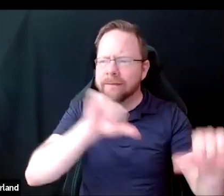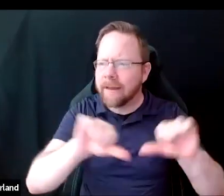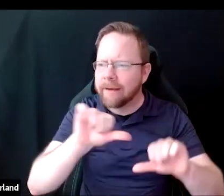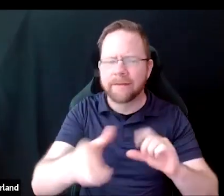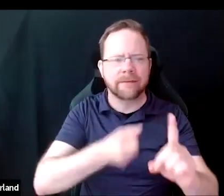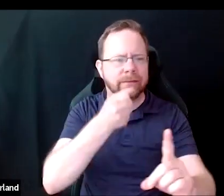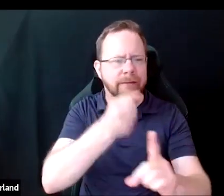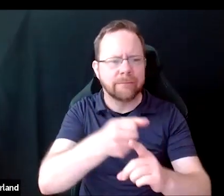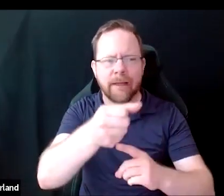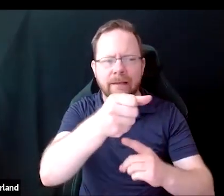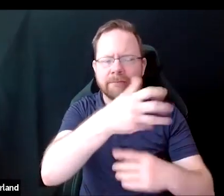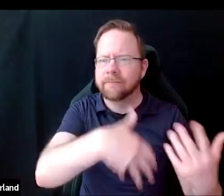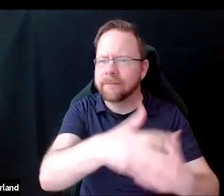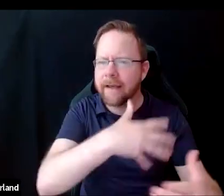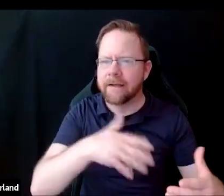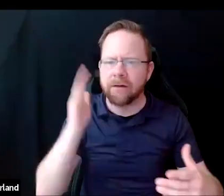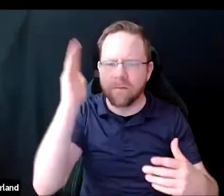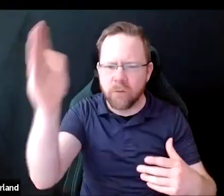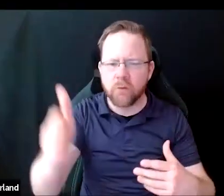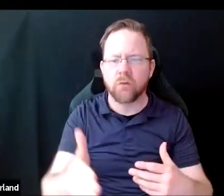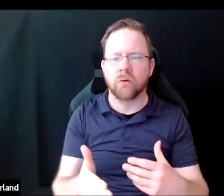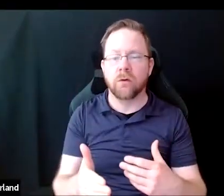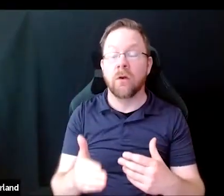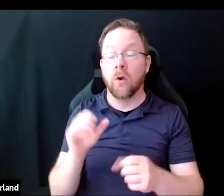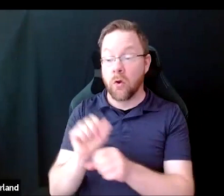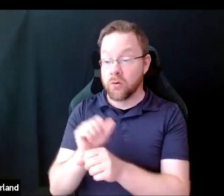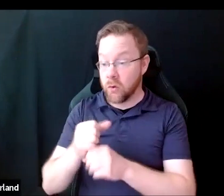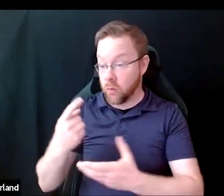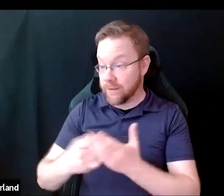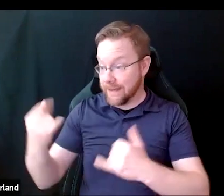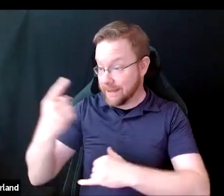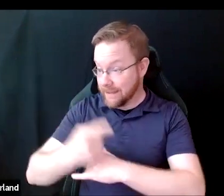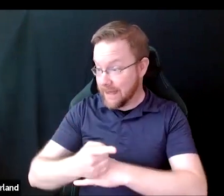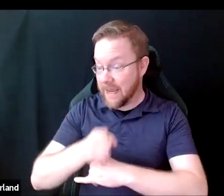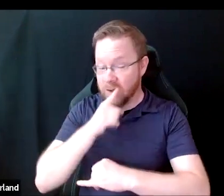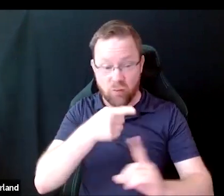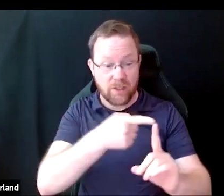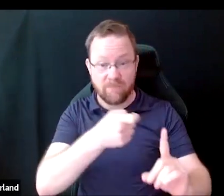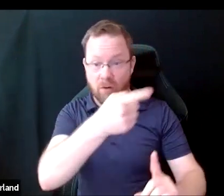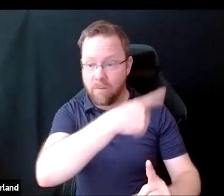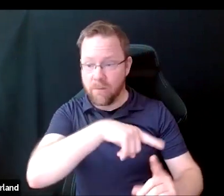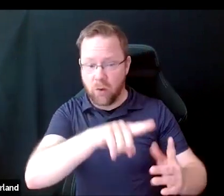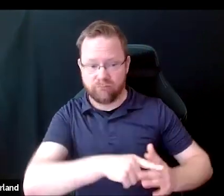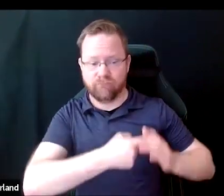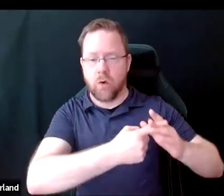The work that we're discussing today grew out of some of those conversations we had.